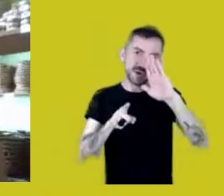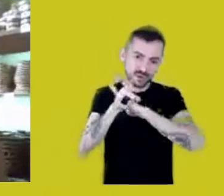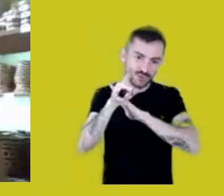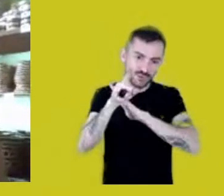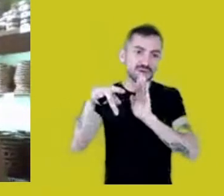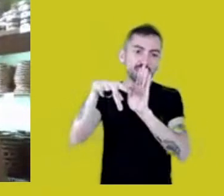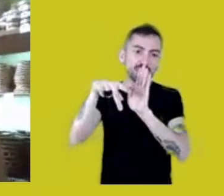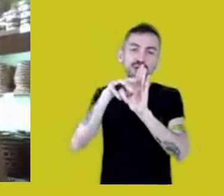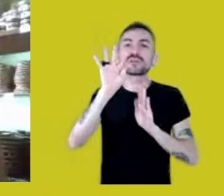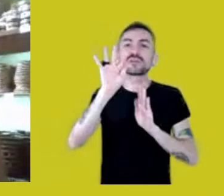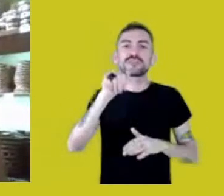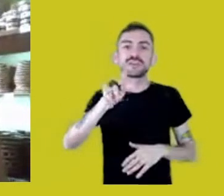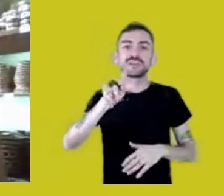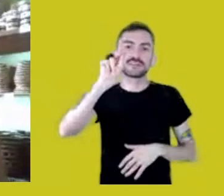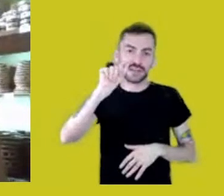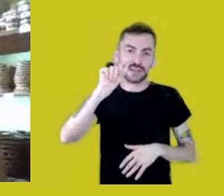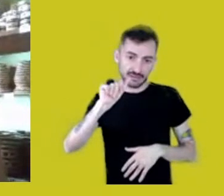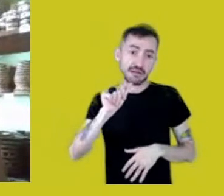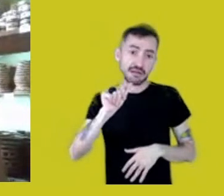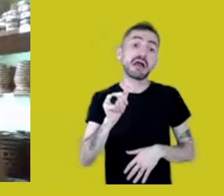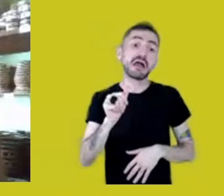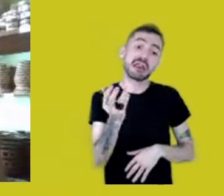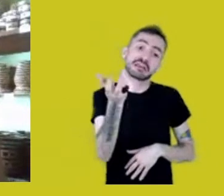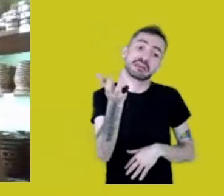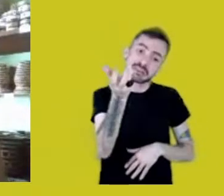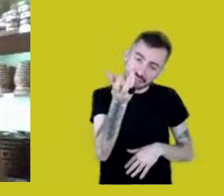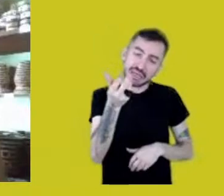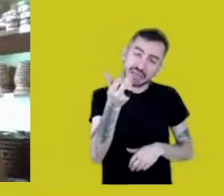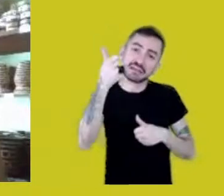and if she wishes to talk about this question Sérgio posed,